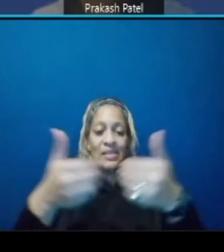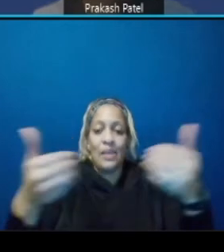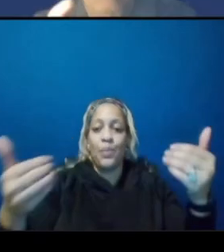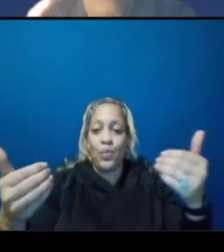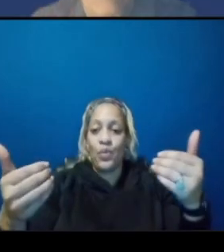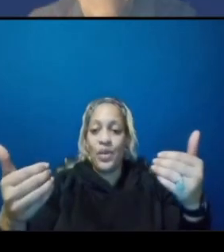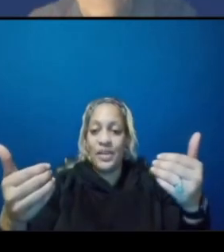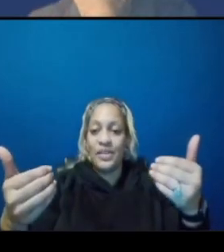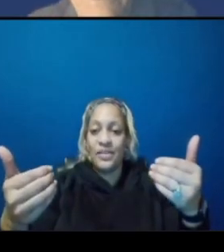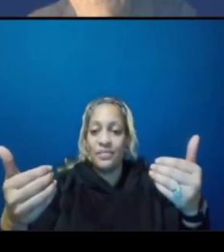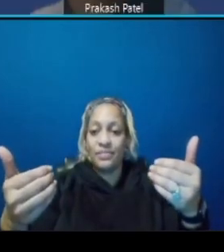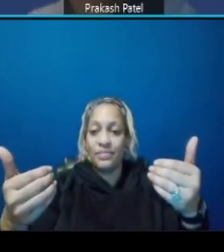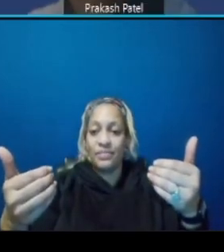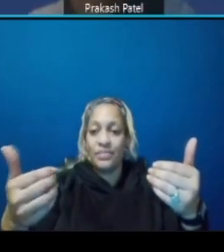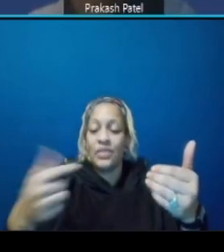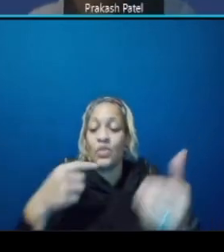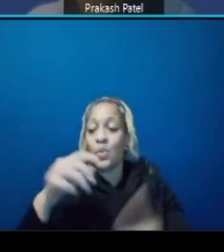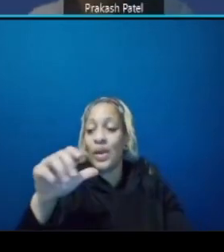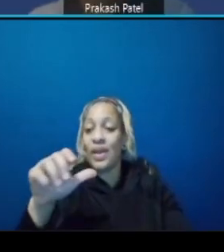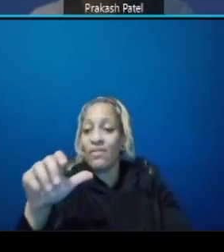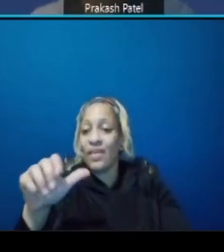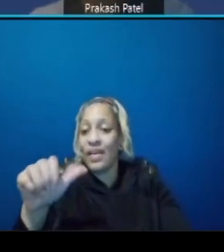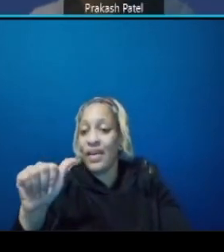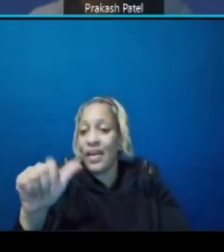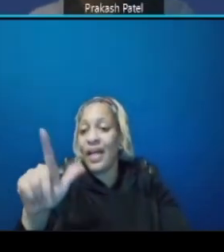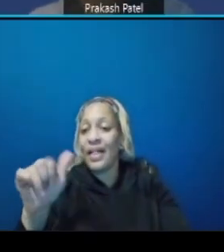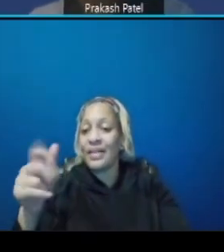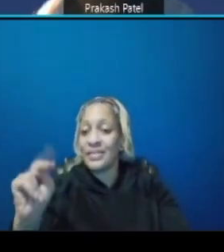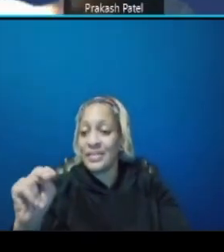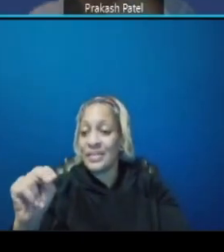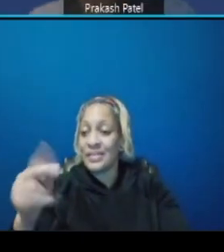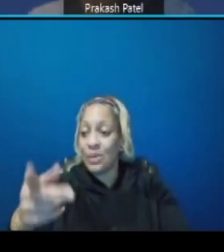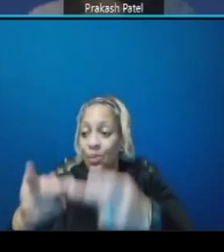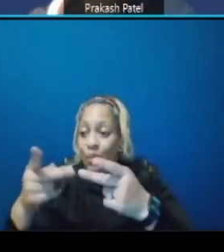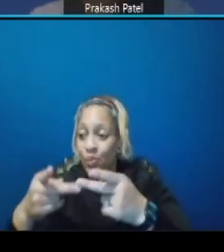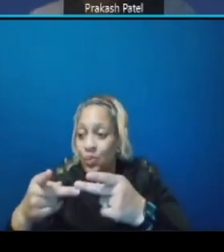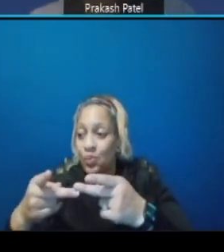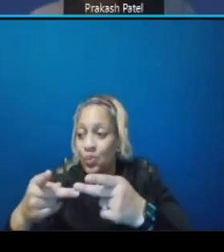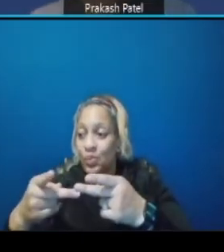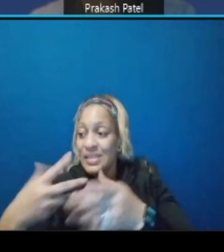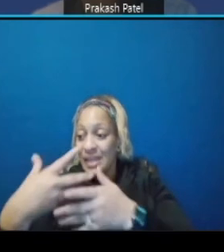having eldon place traffic exit out first and then east capitol street